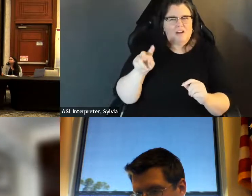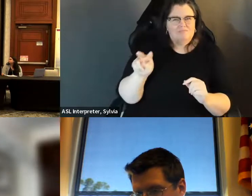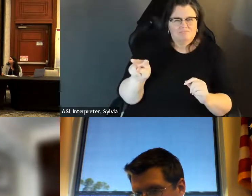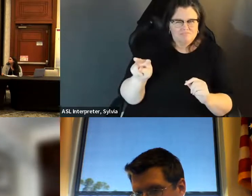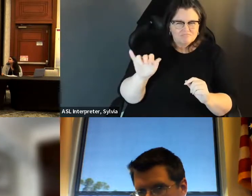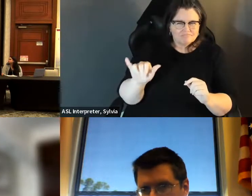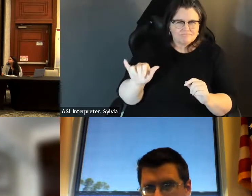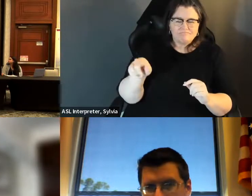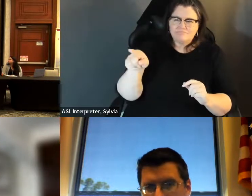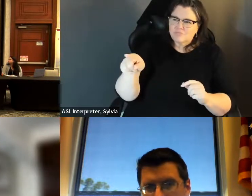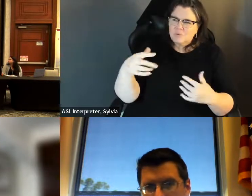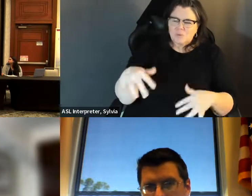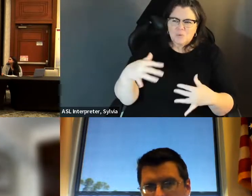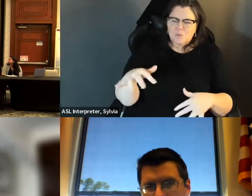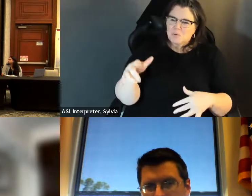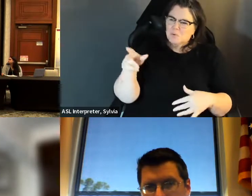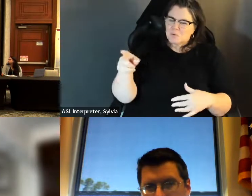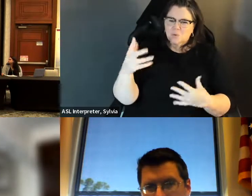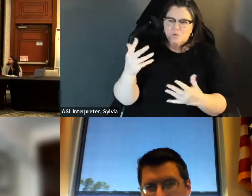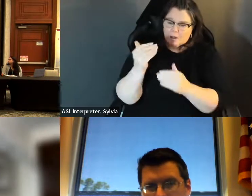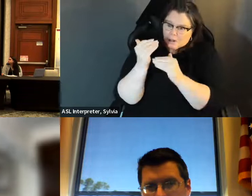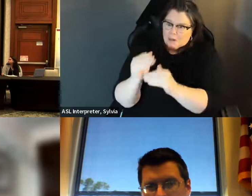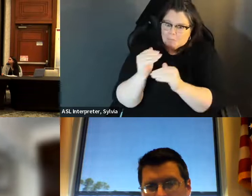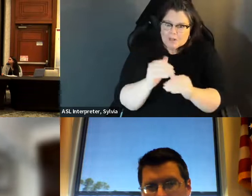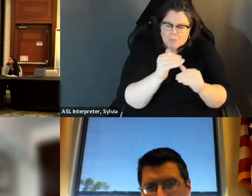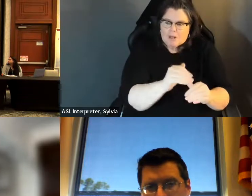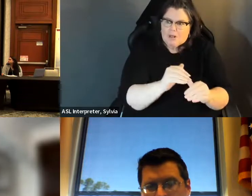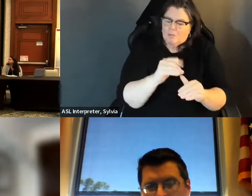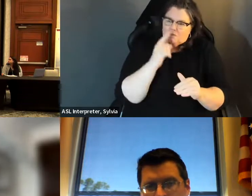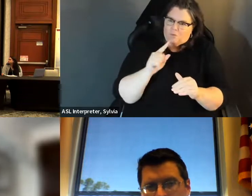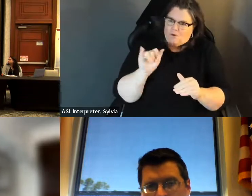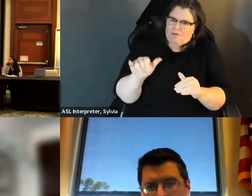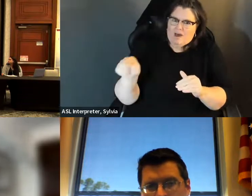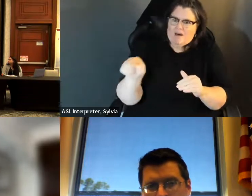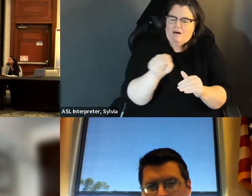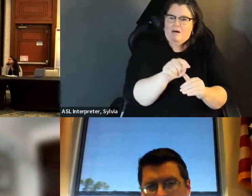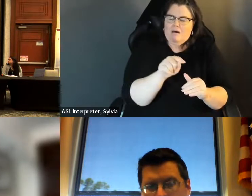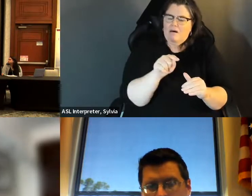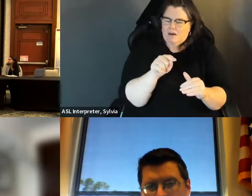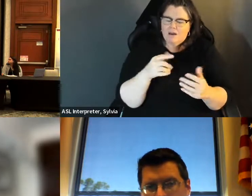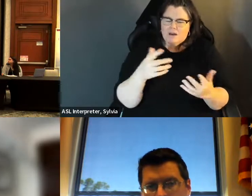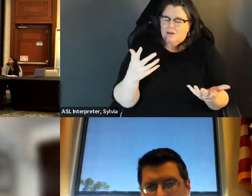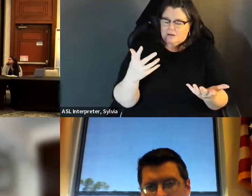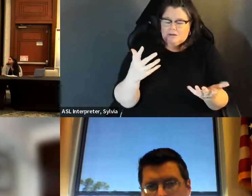for the the future of our country, and we are seeing a step by step, state by state effort to dismantle these safeguards, and and we have to understand that that it doesn't matter if the language, they wrap it in is around race the impact of it is going to impact every community community that has seen its -- the protections for that community grow because of the power we've been able to flex